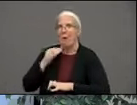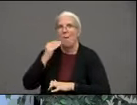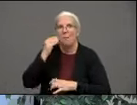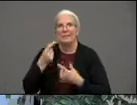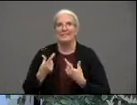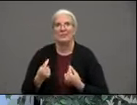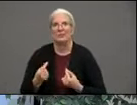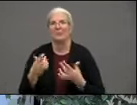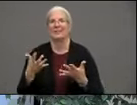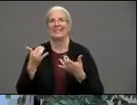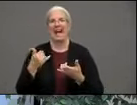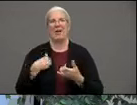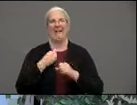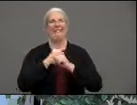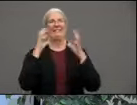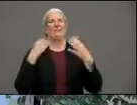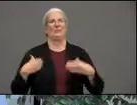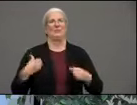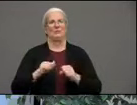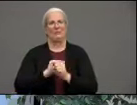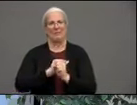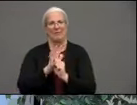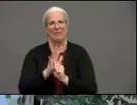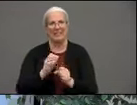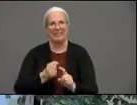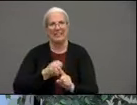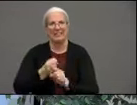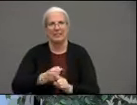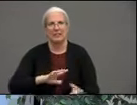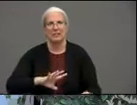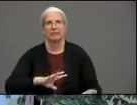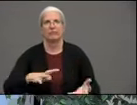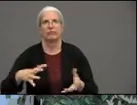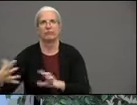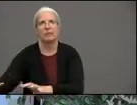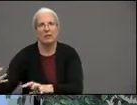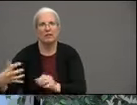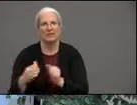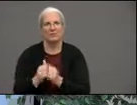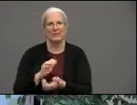COVID come and wreak havoc on schools uh right now and so what has been the